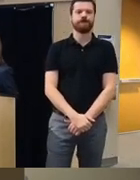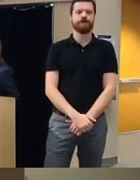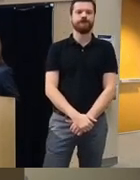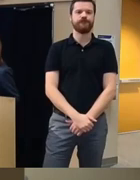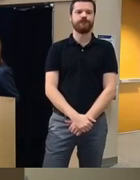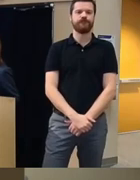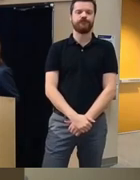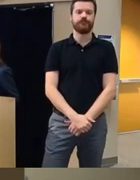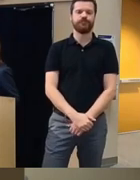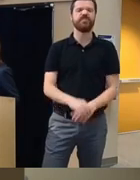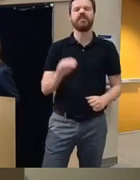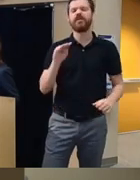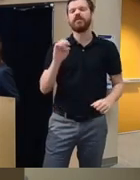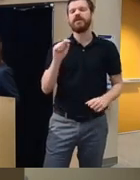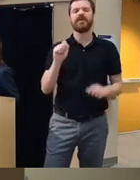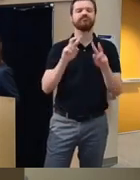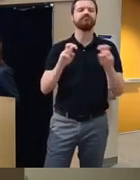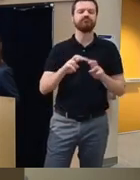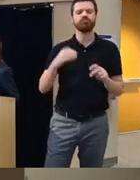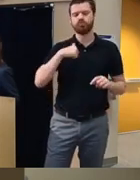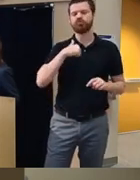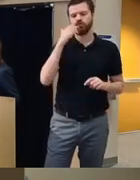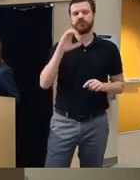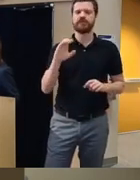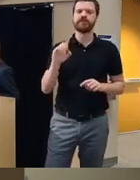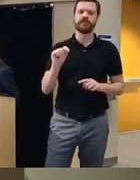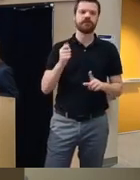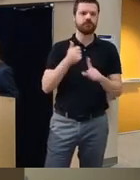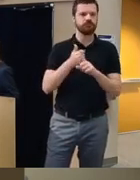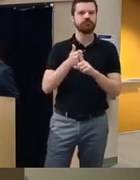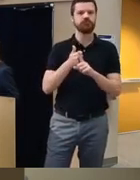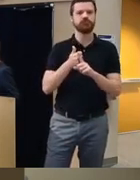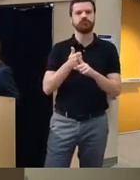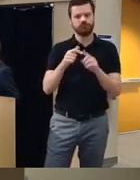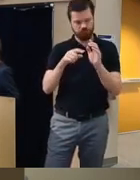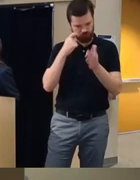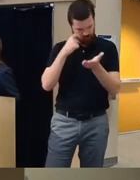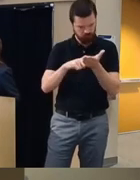already know from meta analytic views that CBT is has been found to be effective across